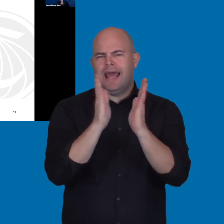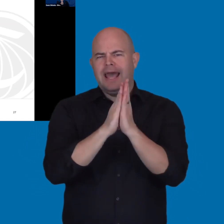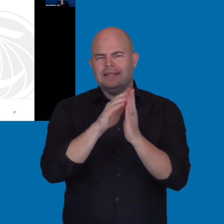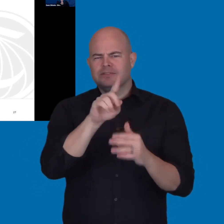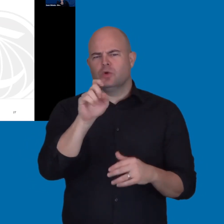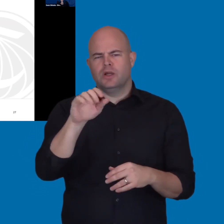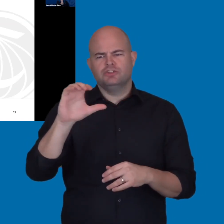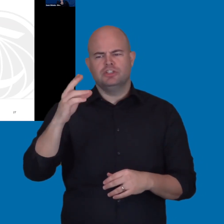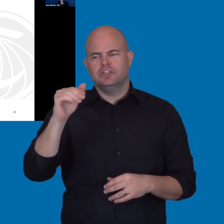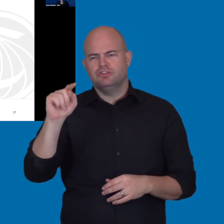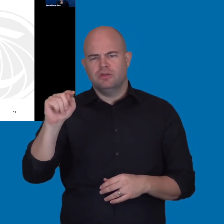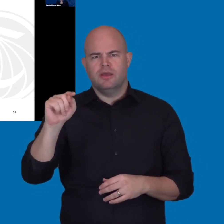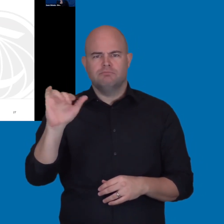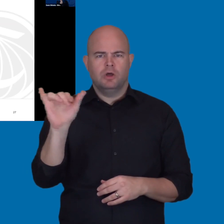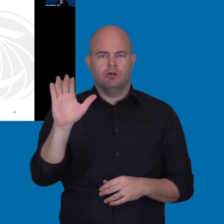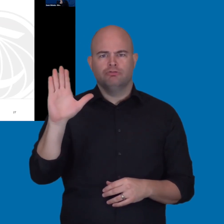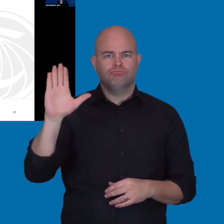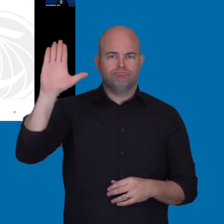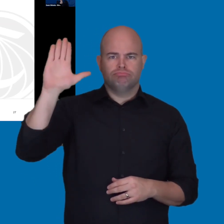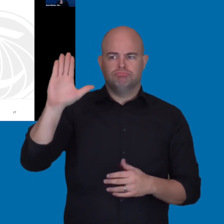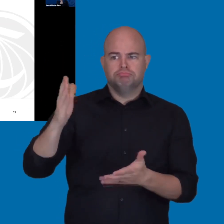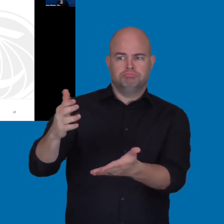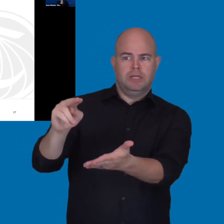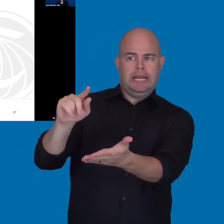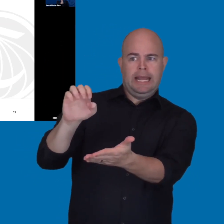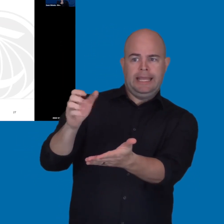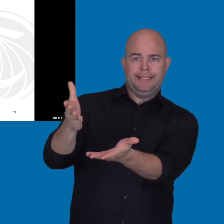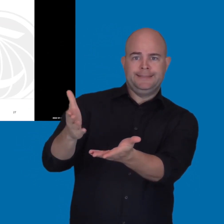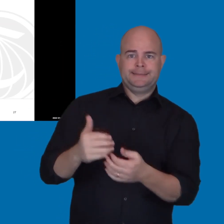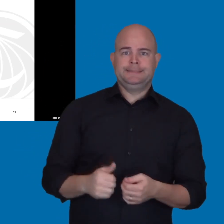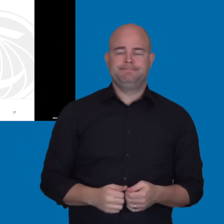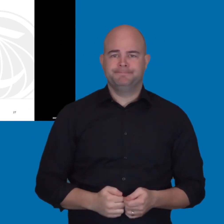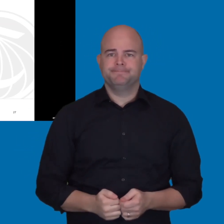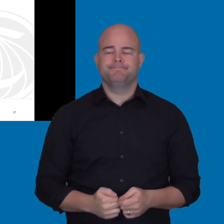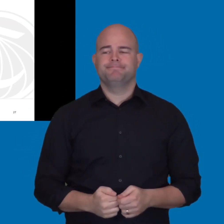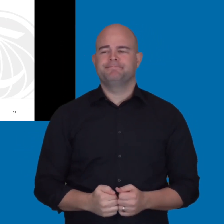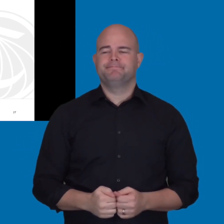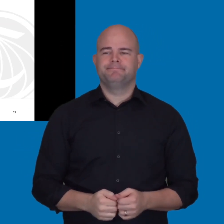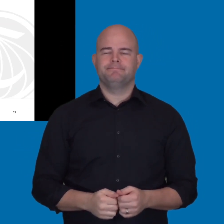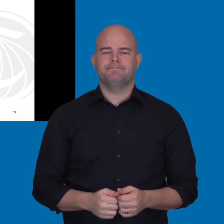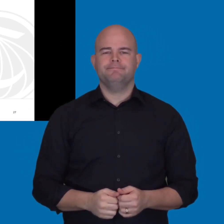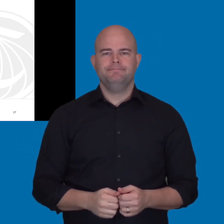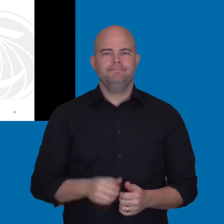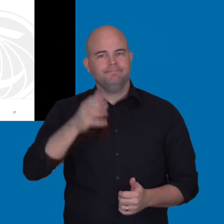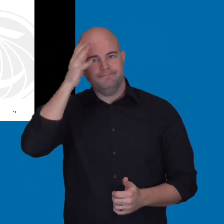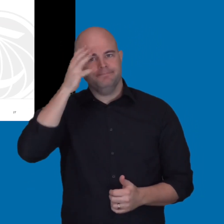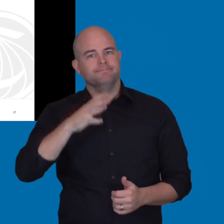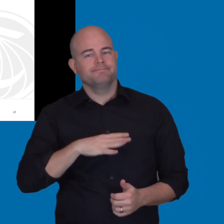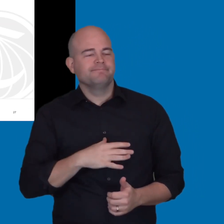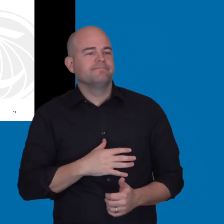And then, Nate asked a question in the chat. But he also has his hand raised. So, we'll let Nate proceed.